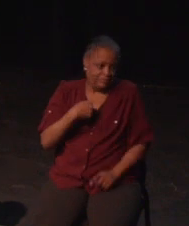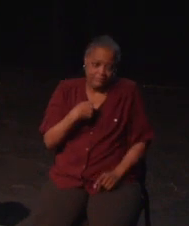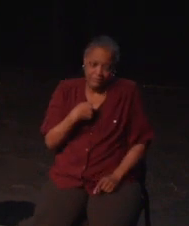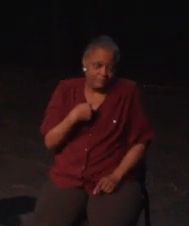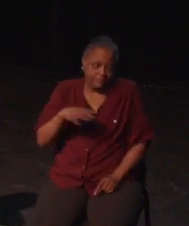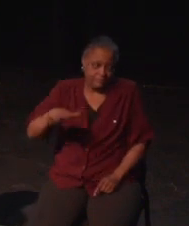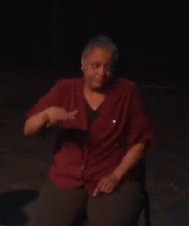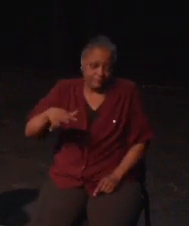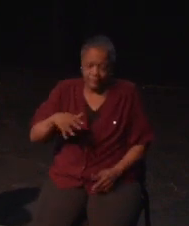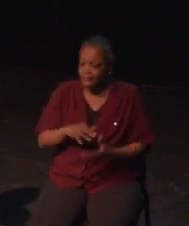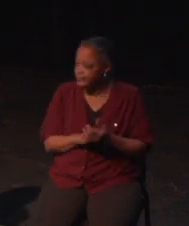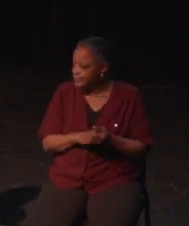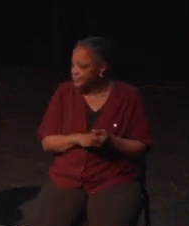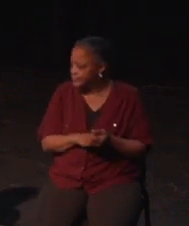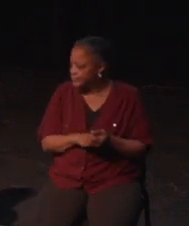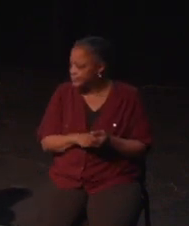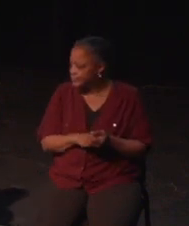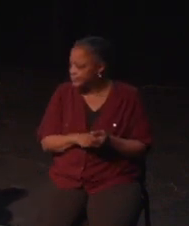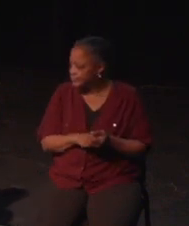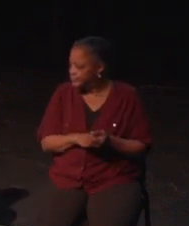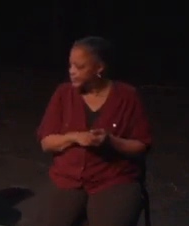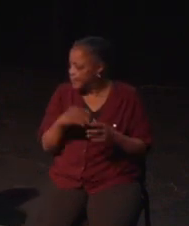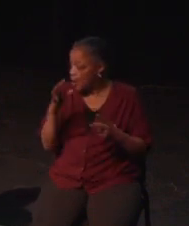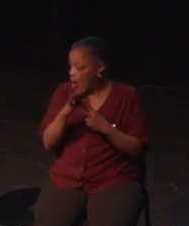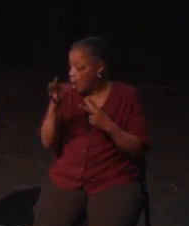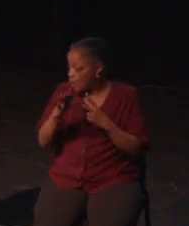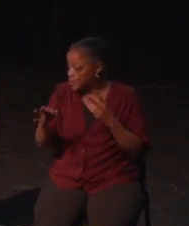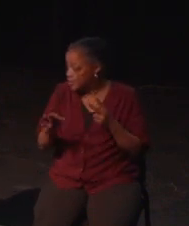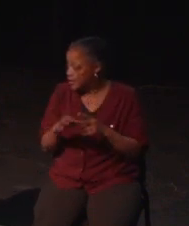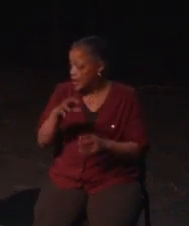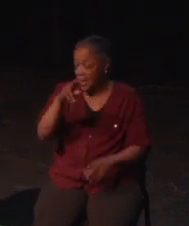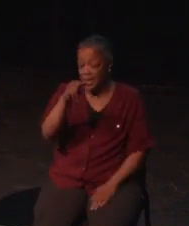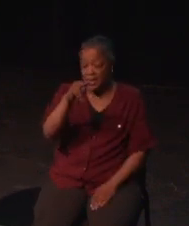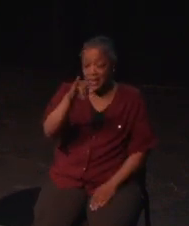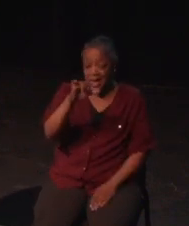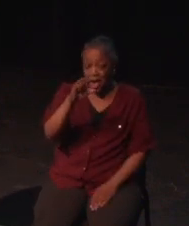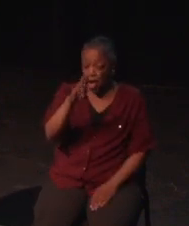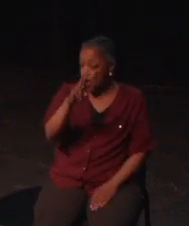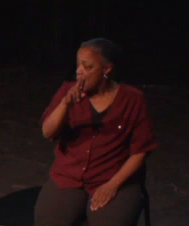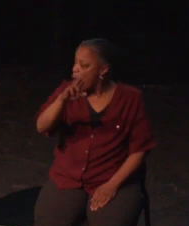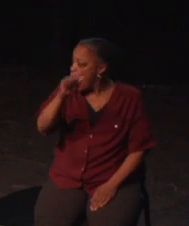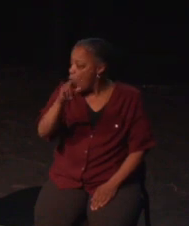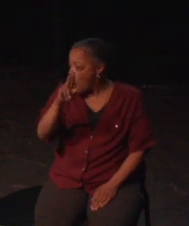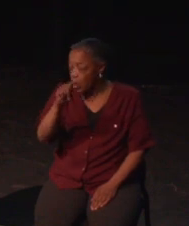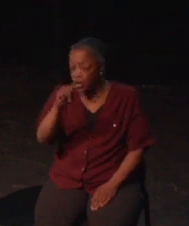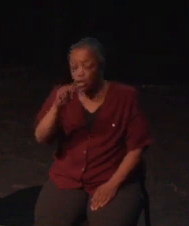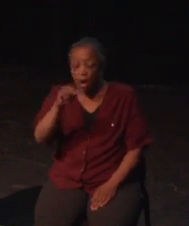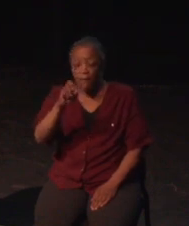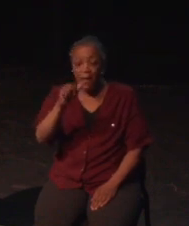it can lead to a response that look to those on the outside like